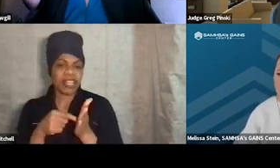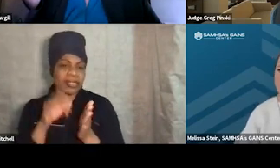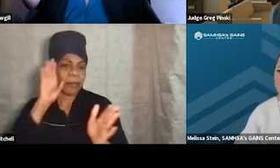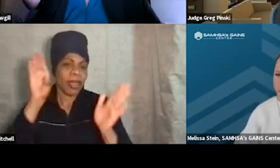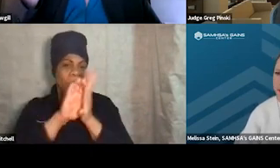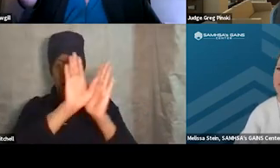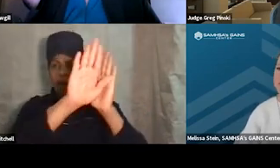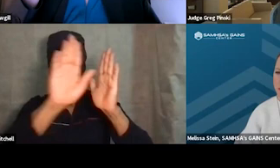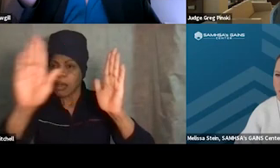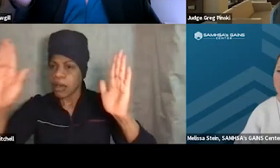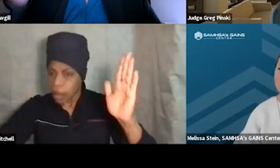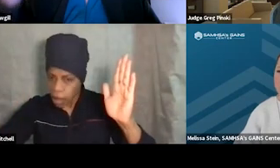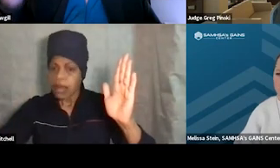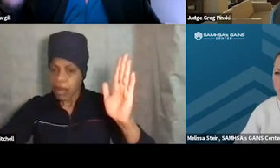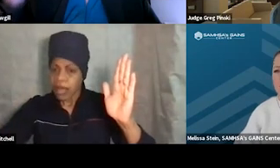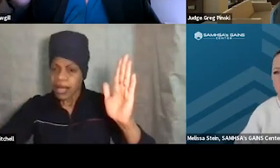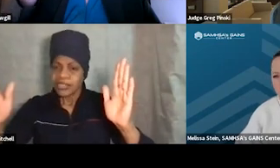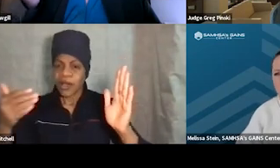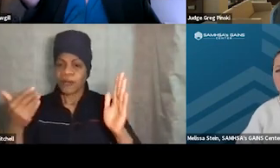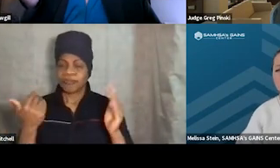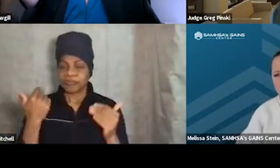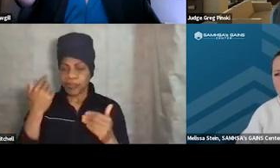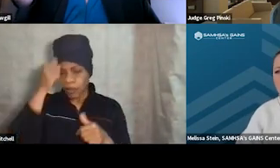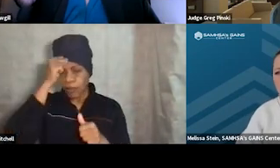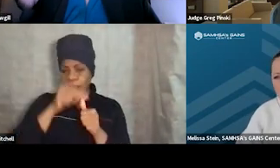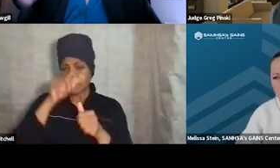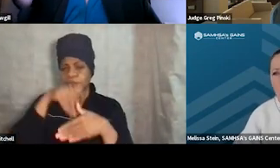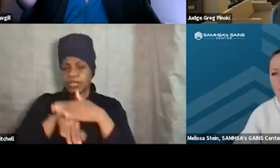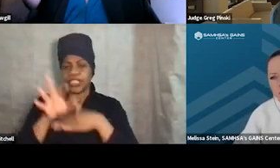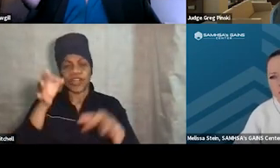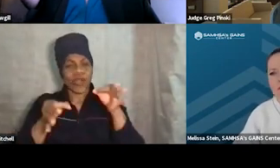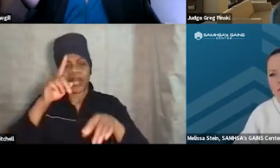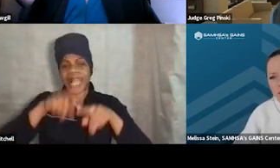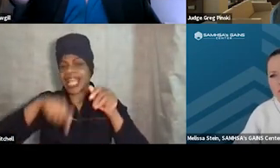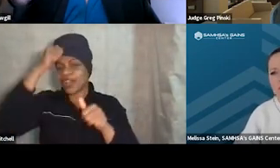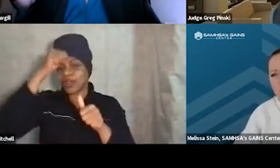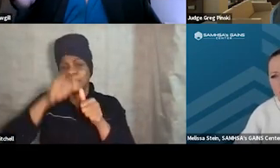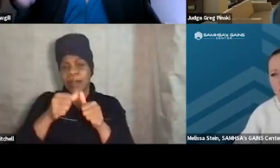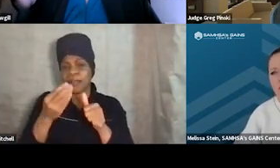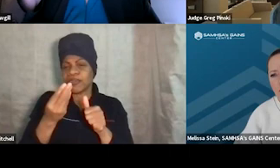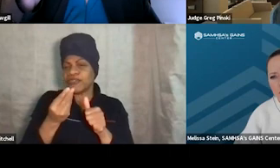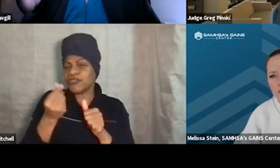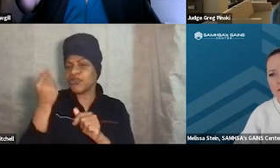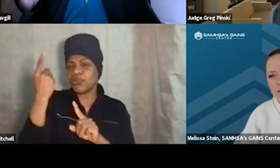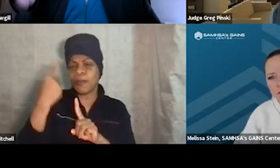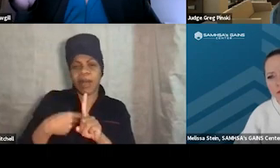their booking photo. I had a court, and I can't remember, it was just in the last couple of months, I think it was in Arkansas,